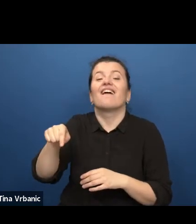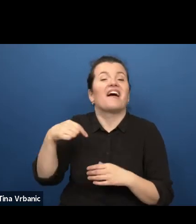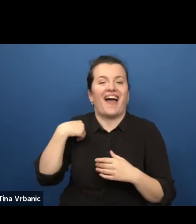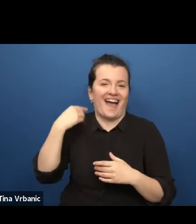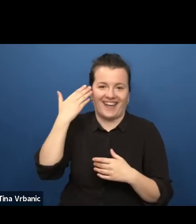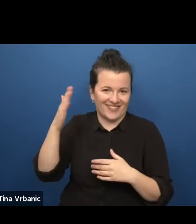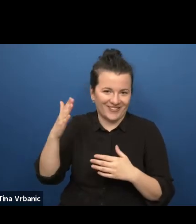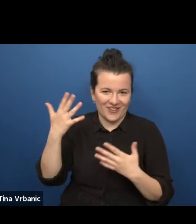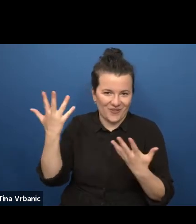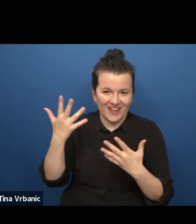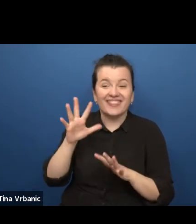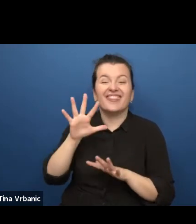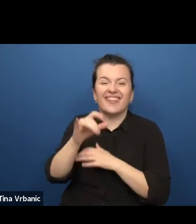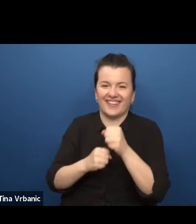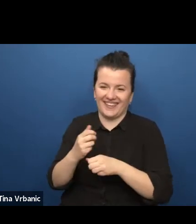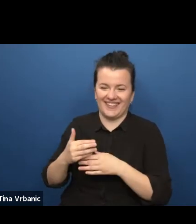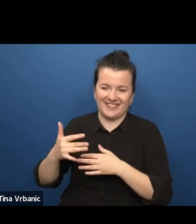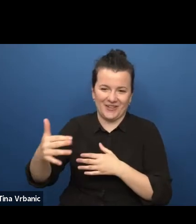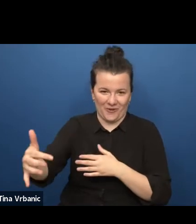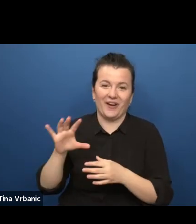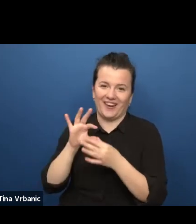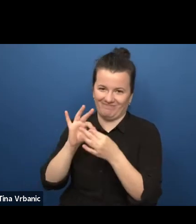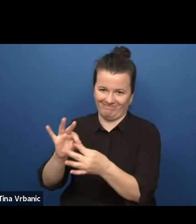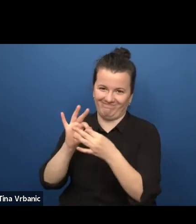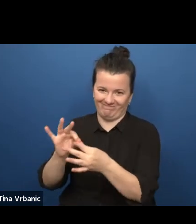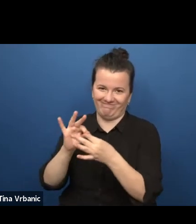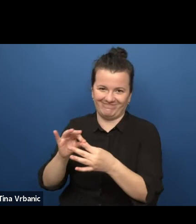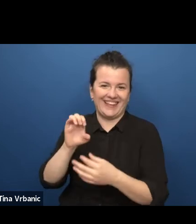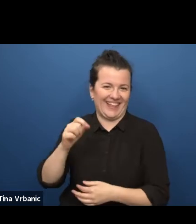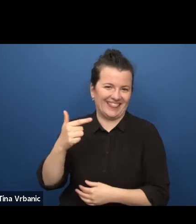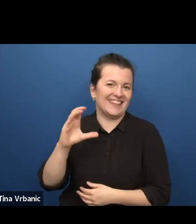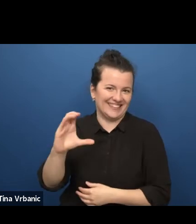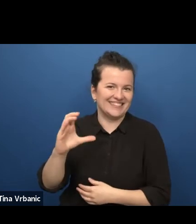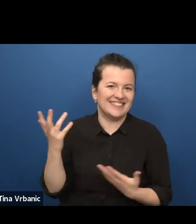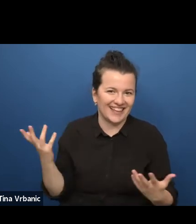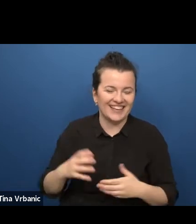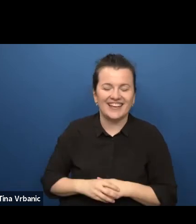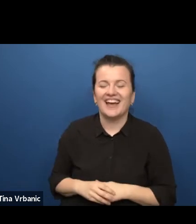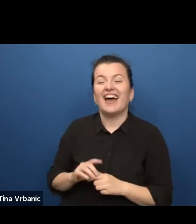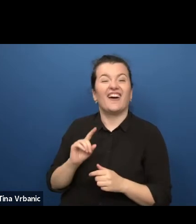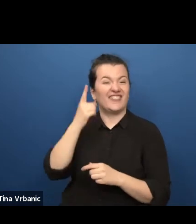of my professional life would be fulfilled by the ETC and a young Europes to come.